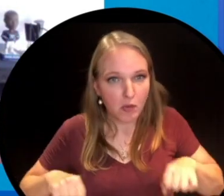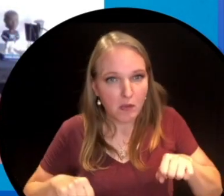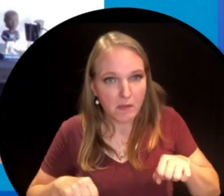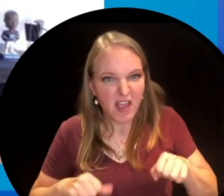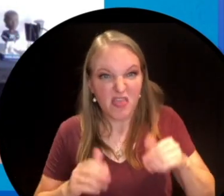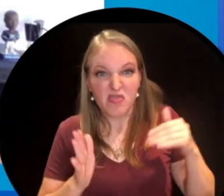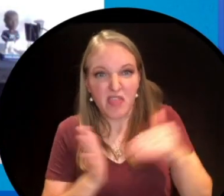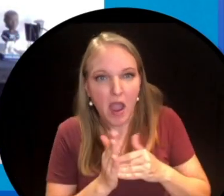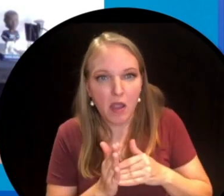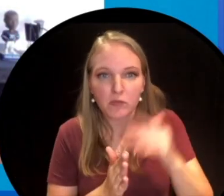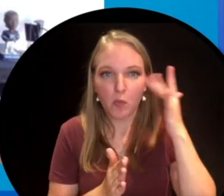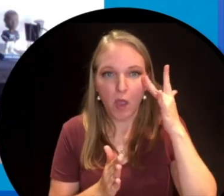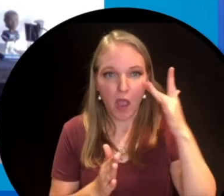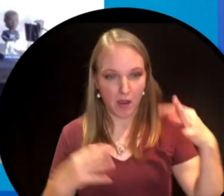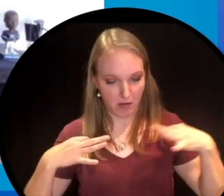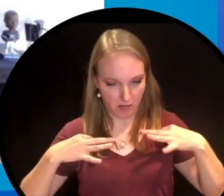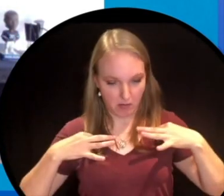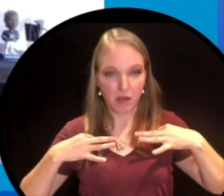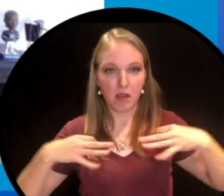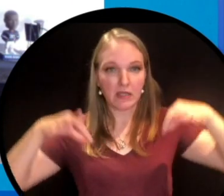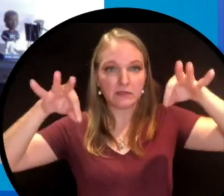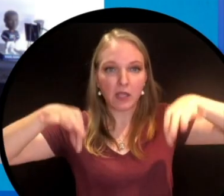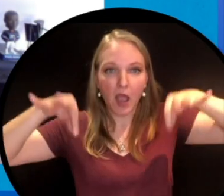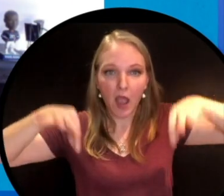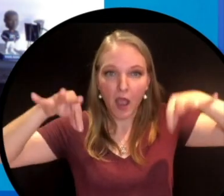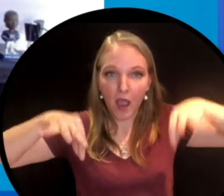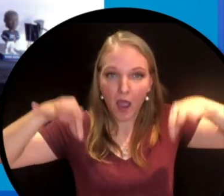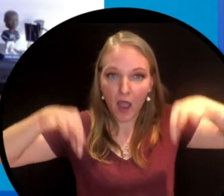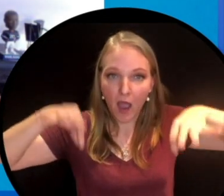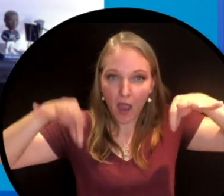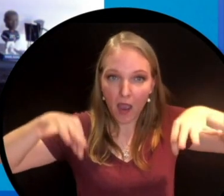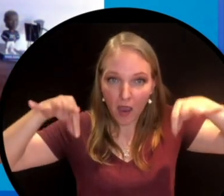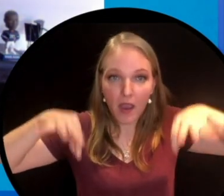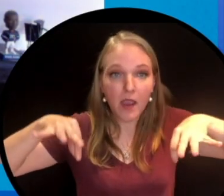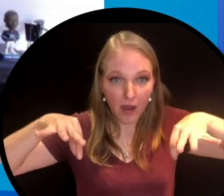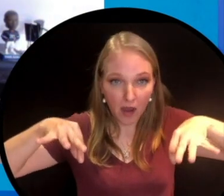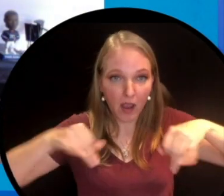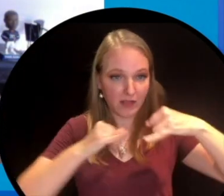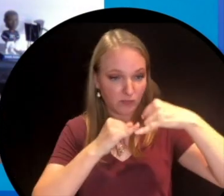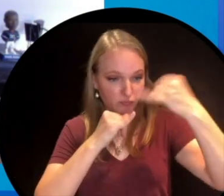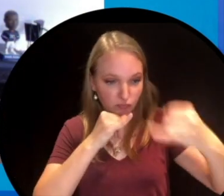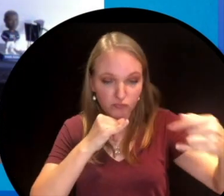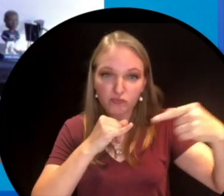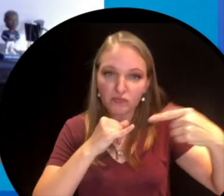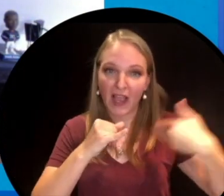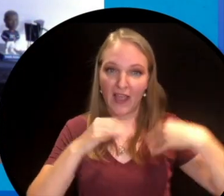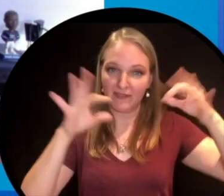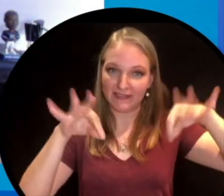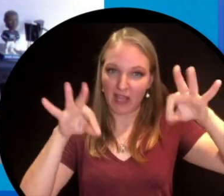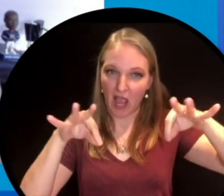because of course the dye and this you know inking or whatever it is, the dye and the stitching, that